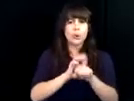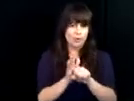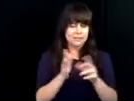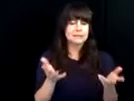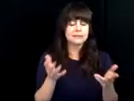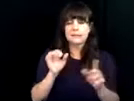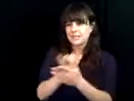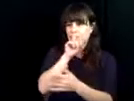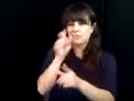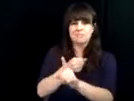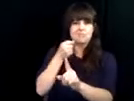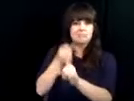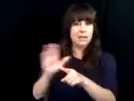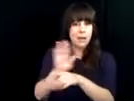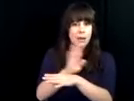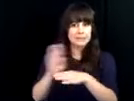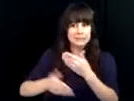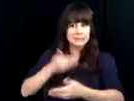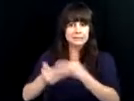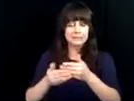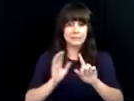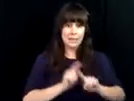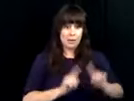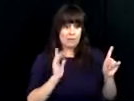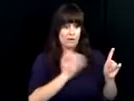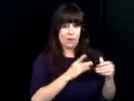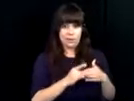been realing from COVID which affected their agency's service